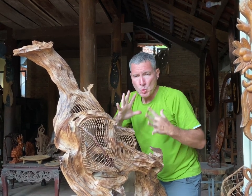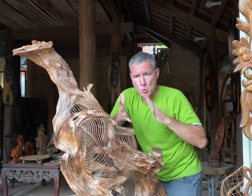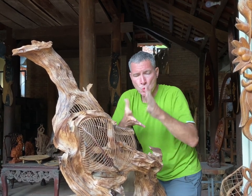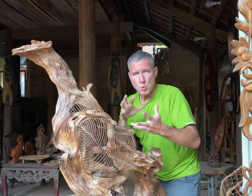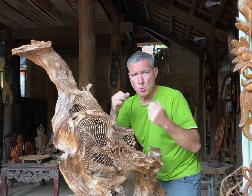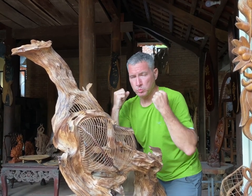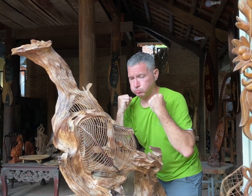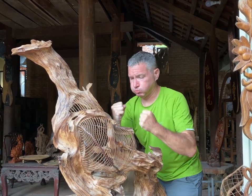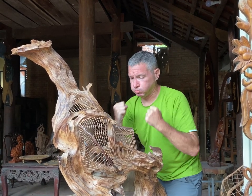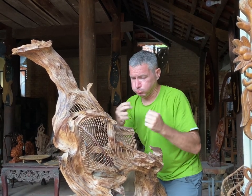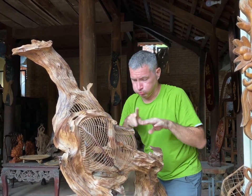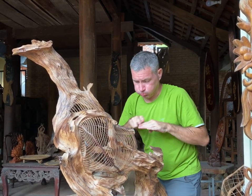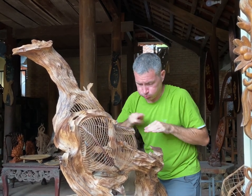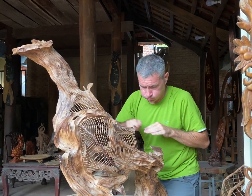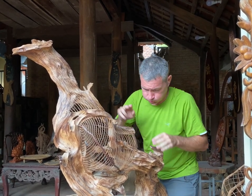but he has good with his hands.